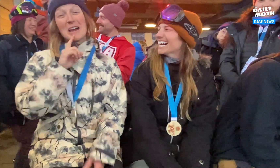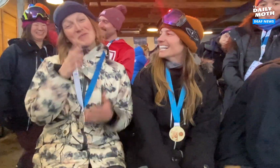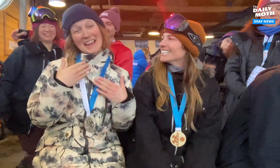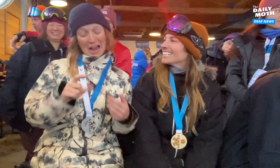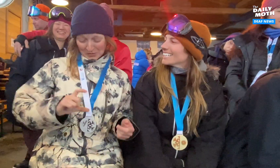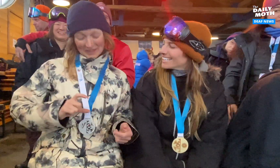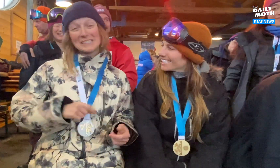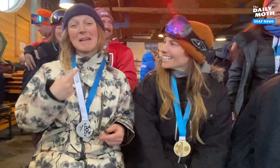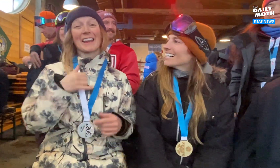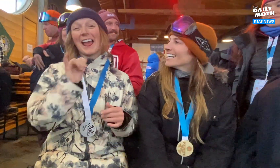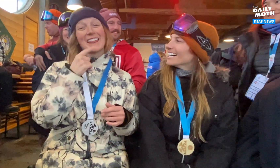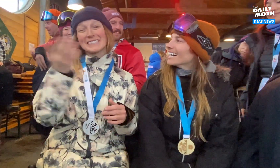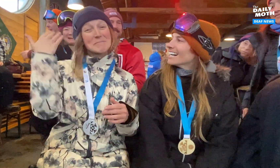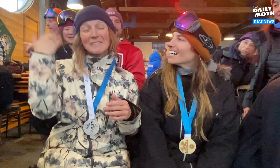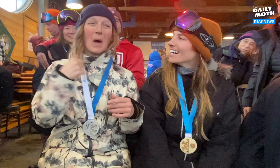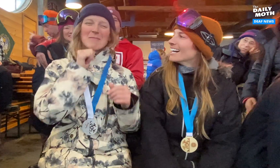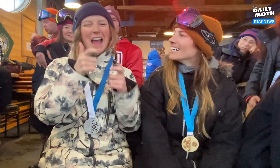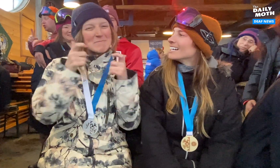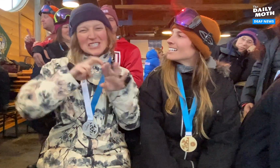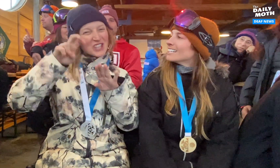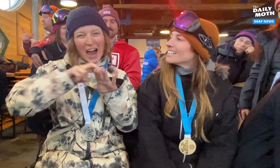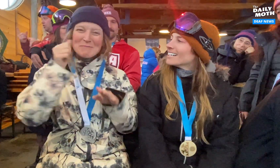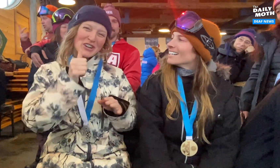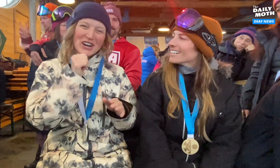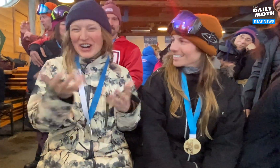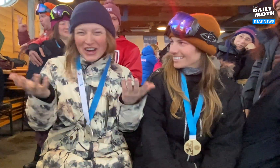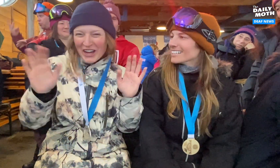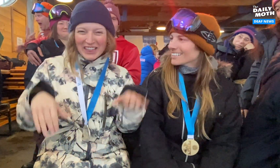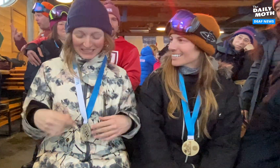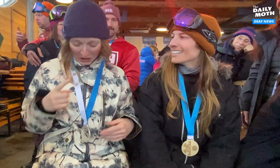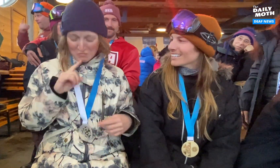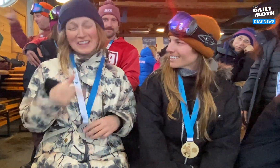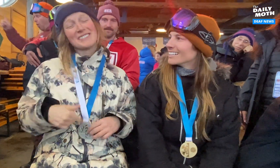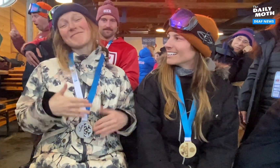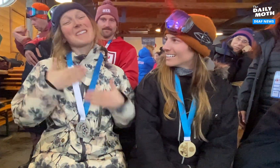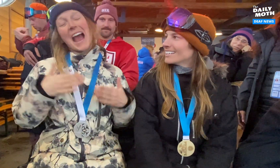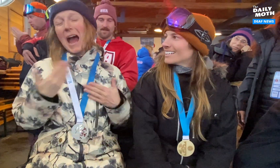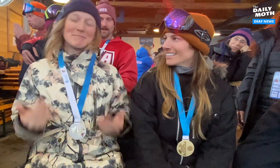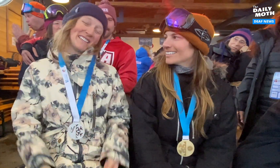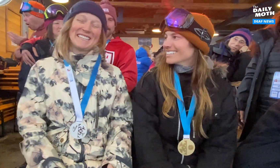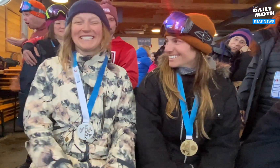I’m really happy to medal. Just like I said earlier, I’m not a big jumps girl. So I’m really happy.